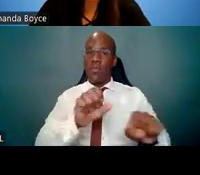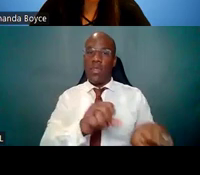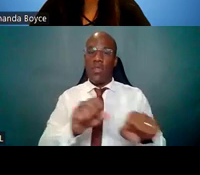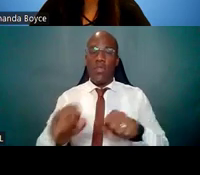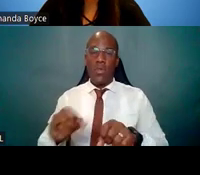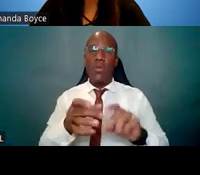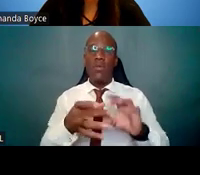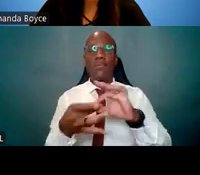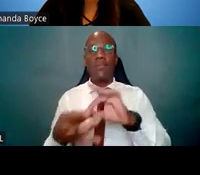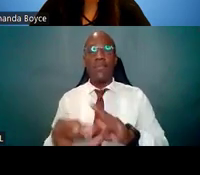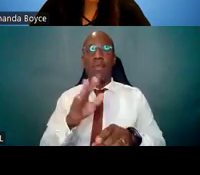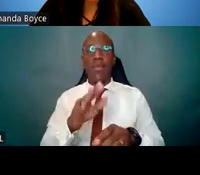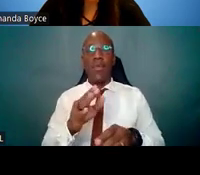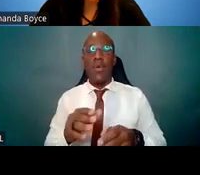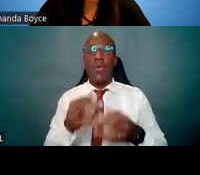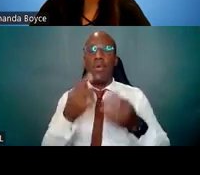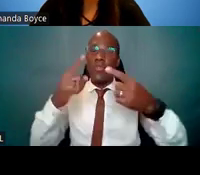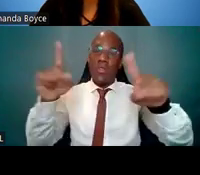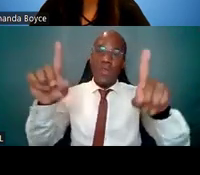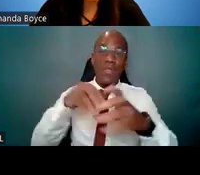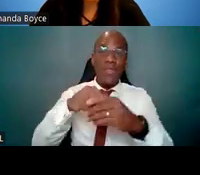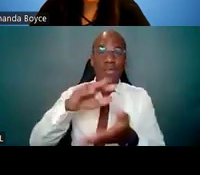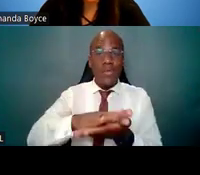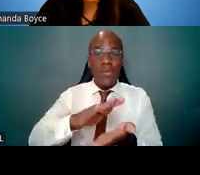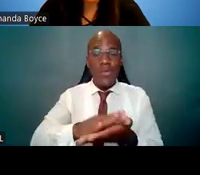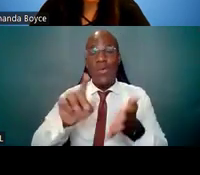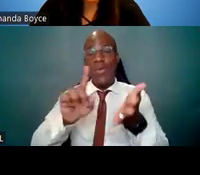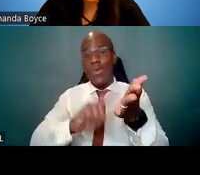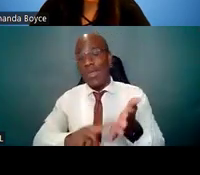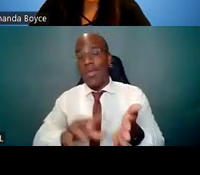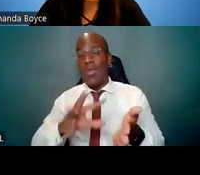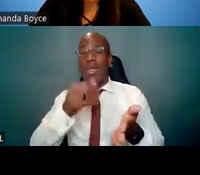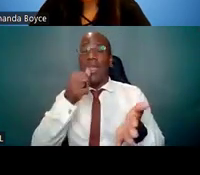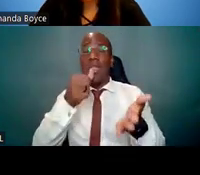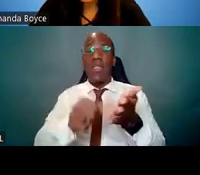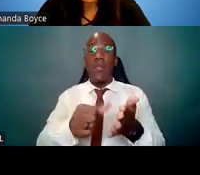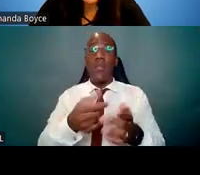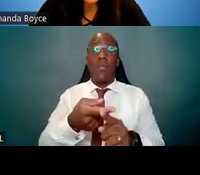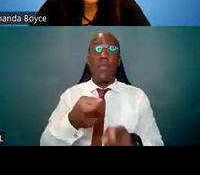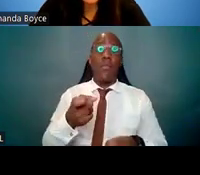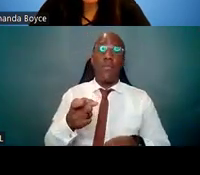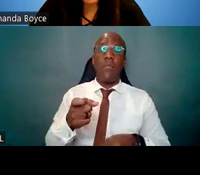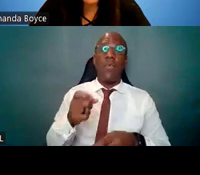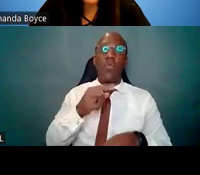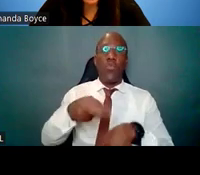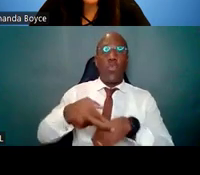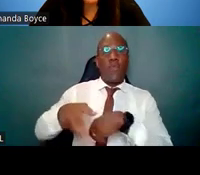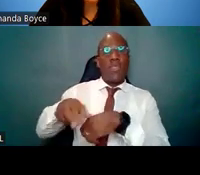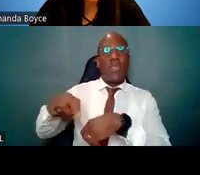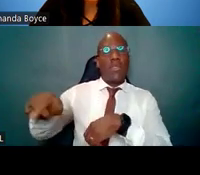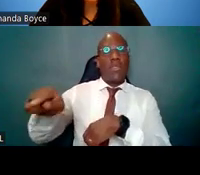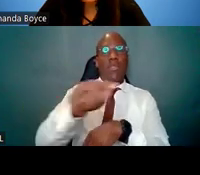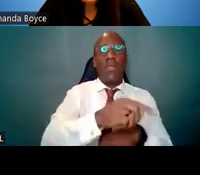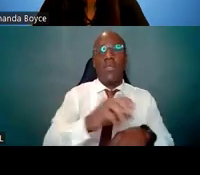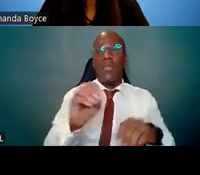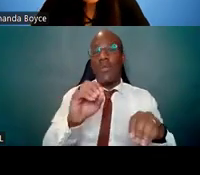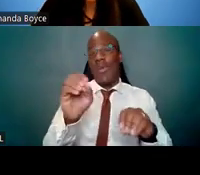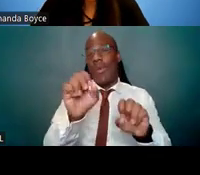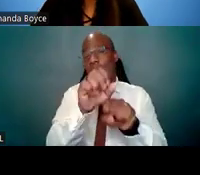your research productivity and your letters of reference. While there's no magic number, in general, the more publications you have,